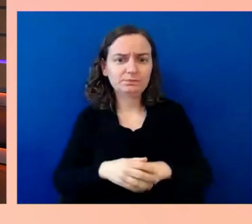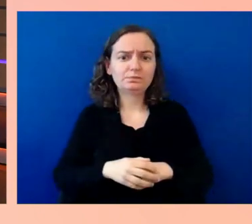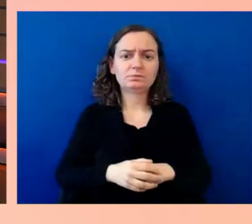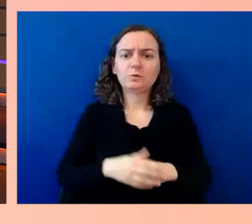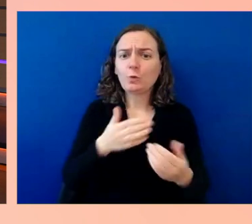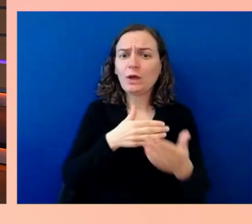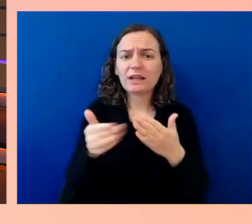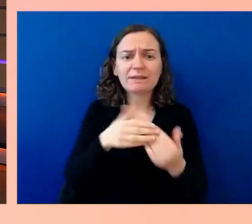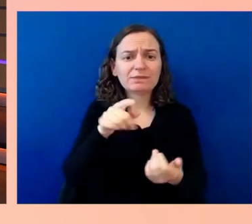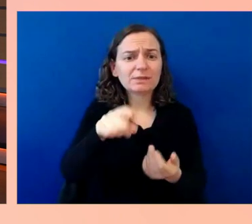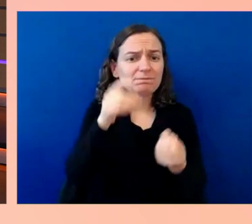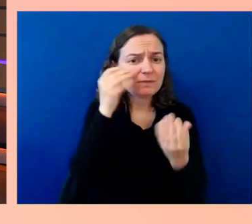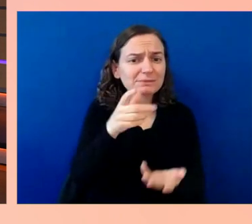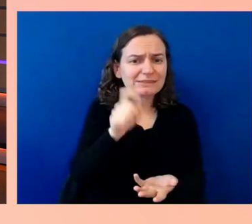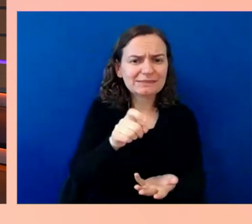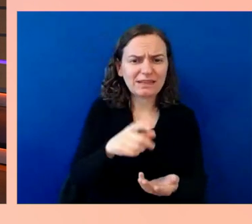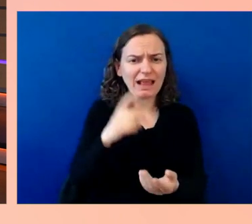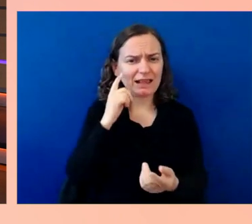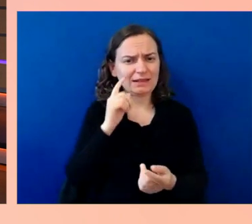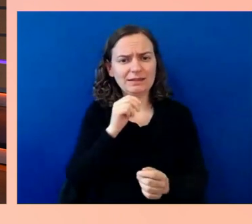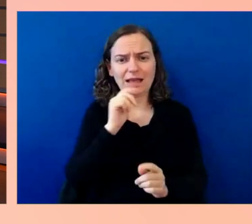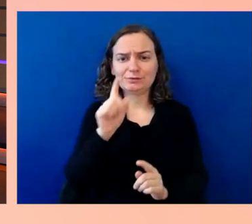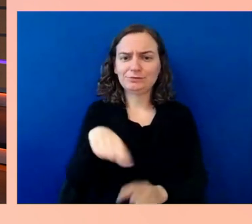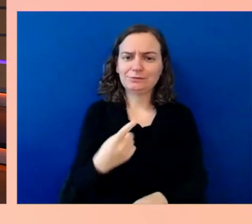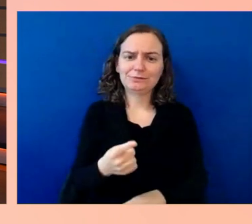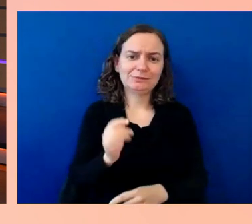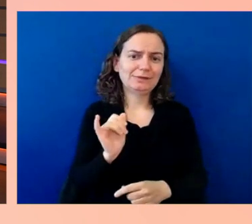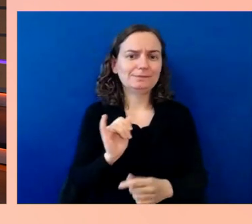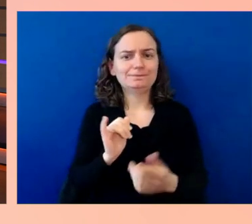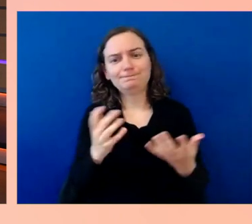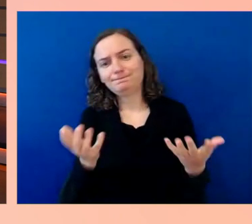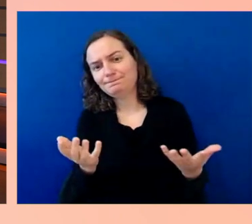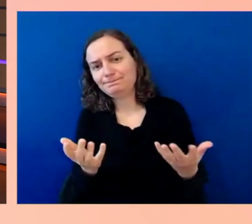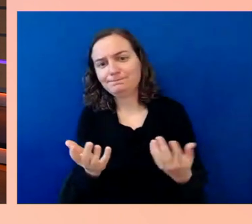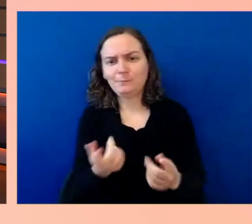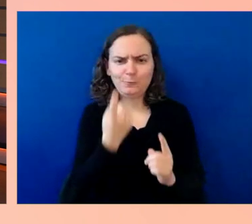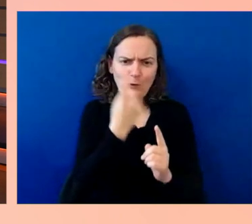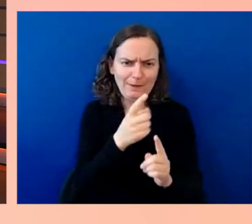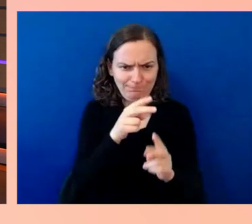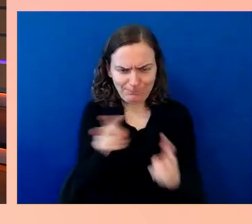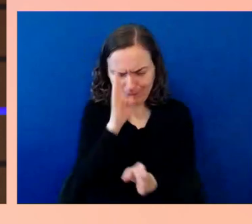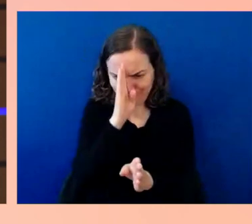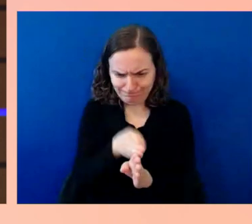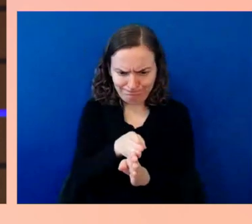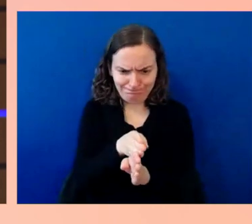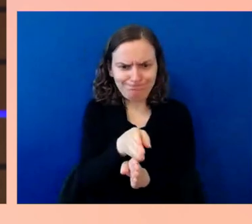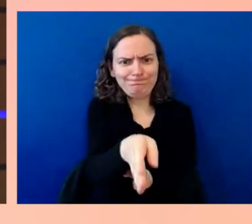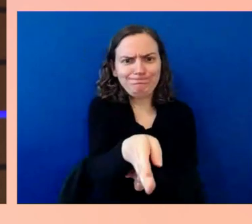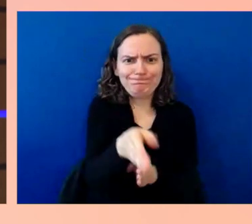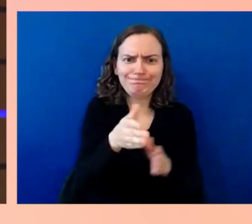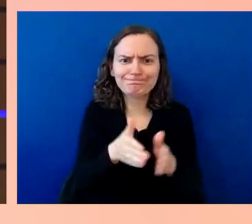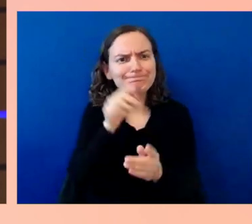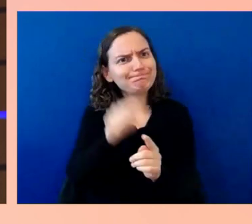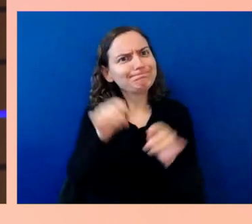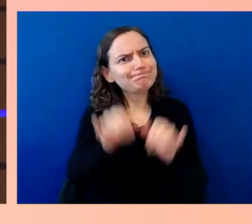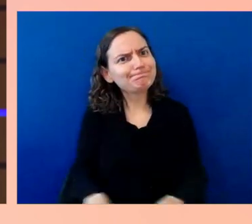like this very rigorous singular way, but it is about this approach and attitude,